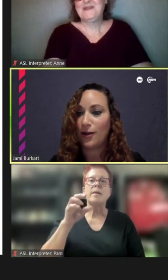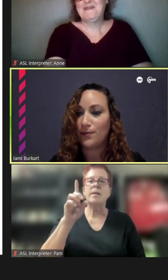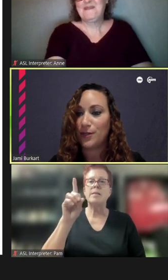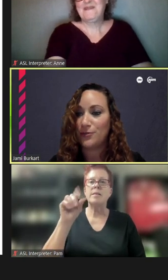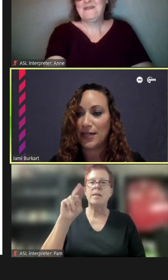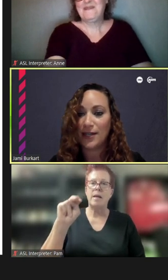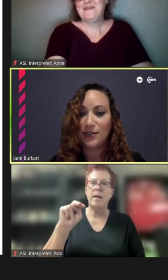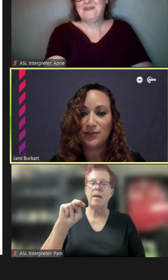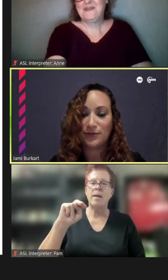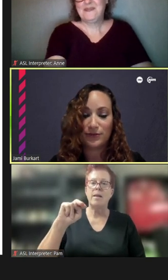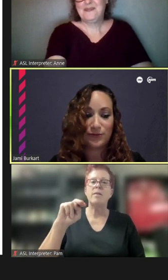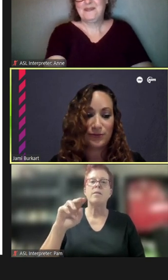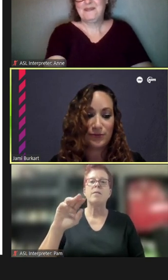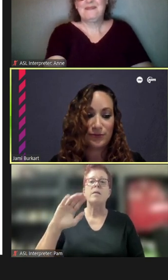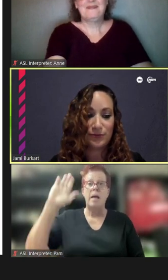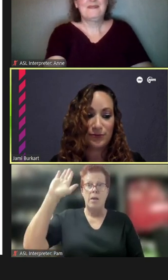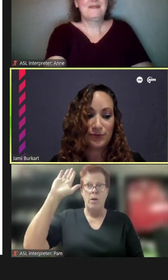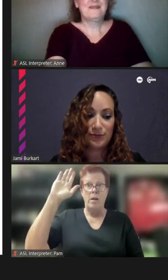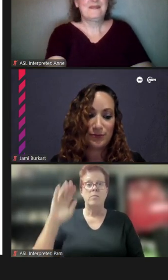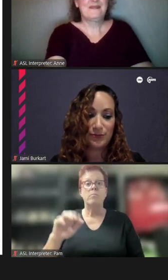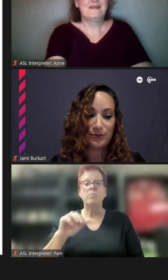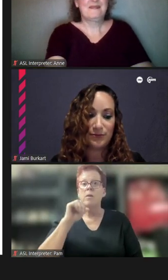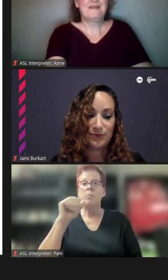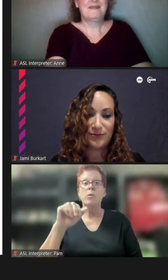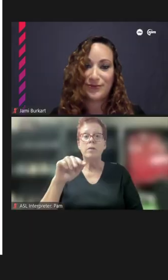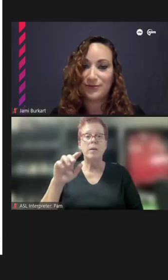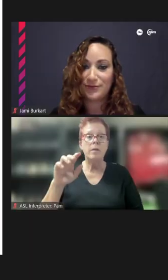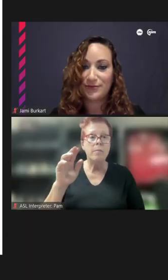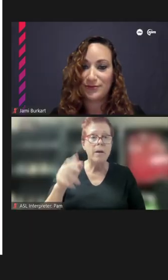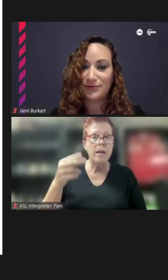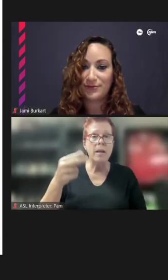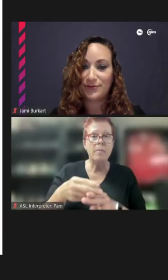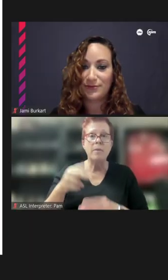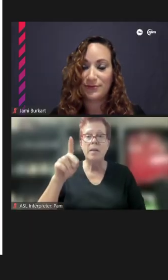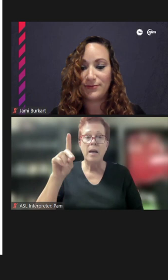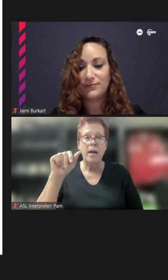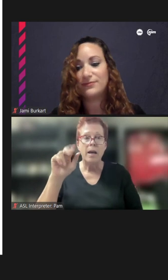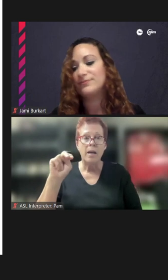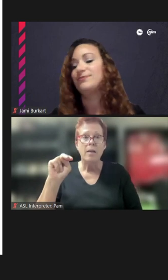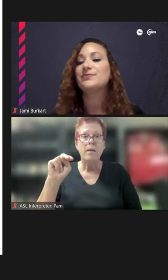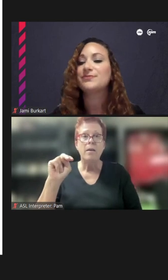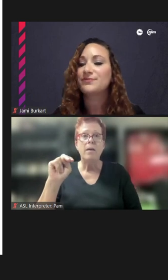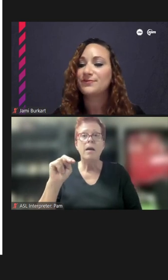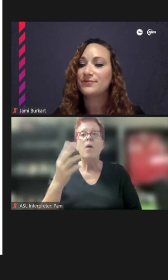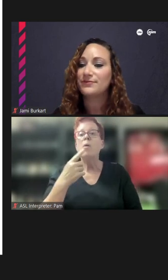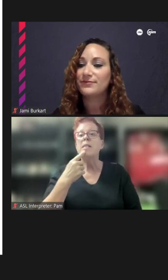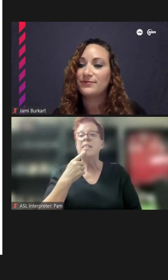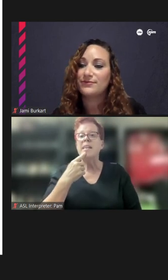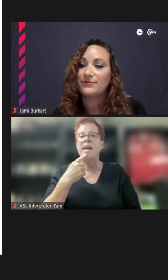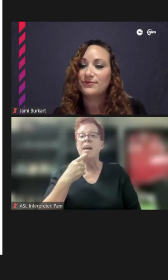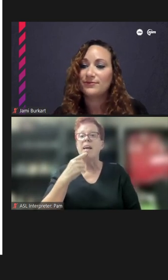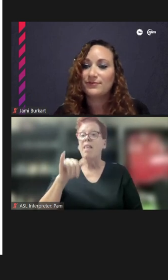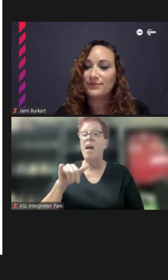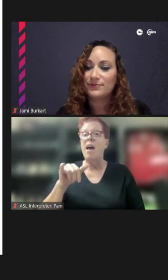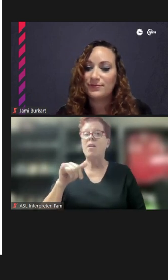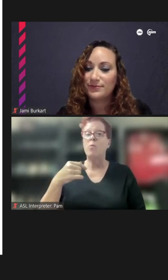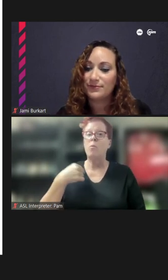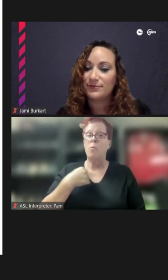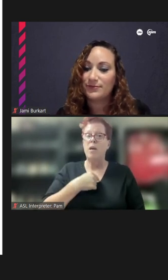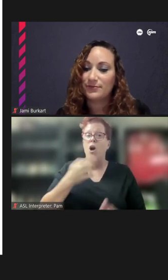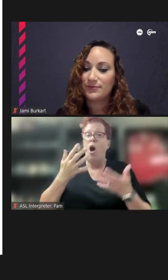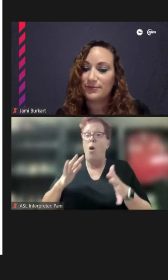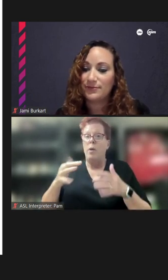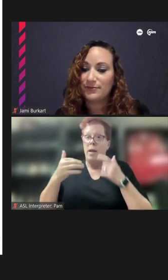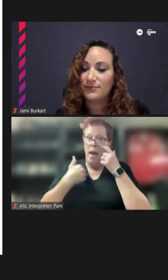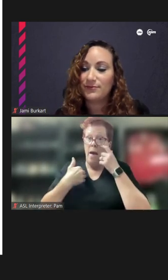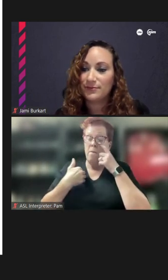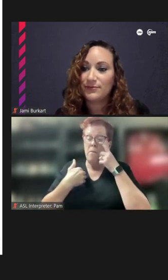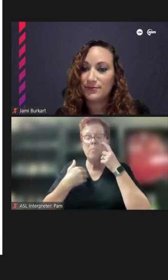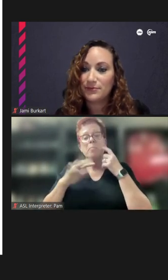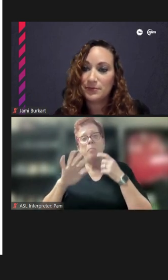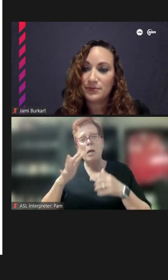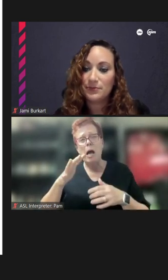Dan. Hi. Yeah. Well, I was just going to say that we already have a -- kind of a the Night